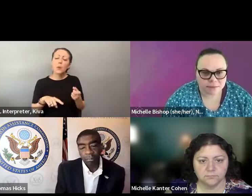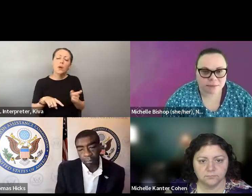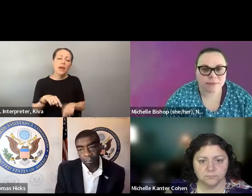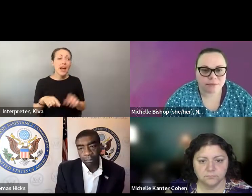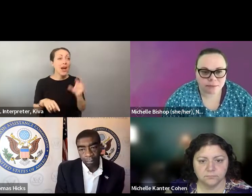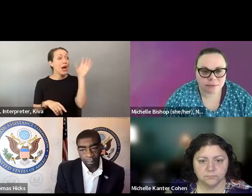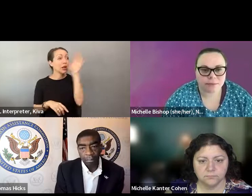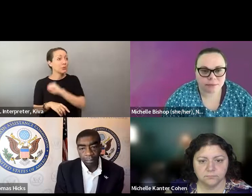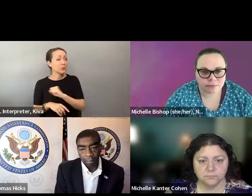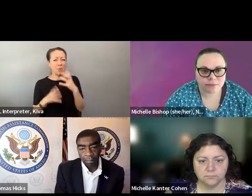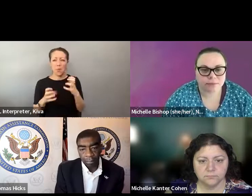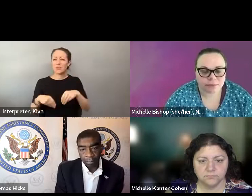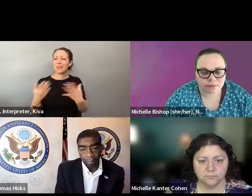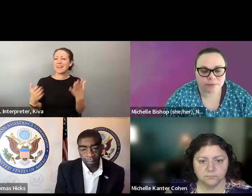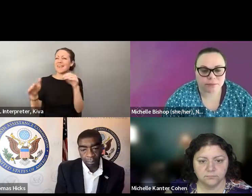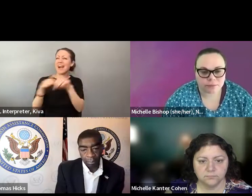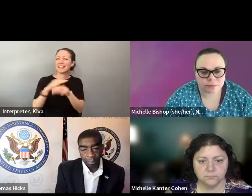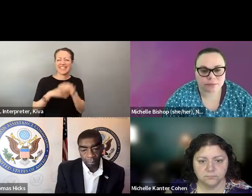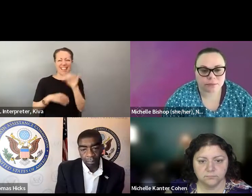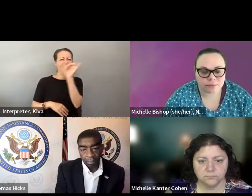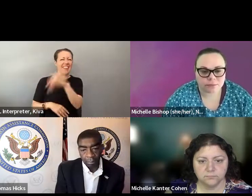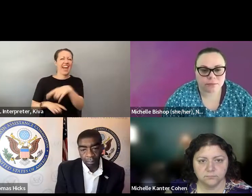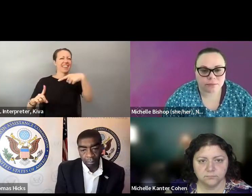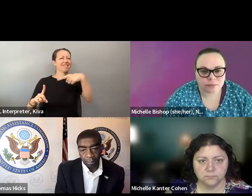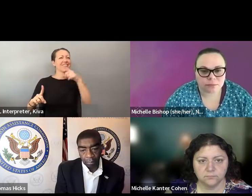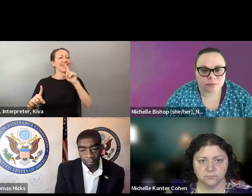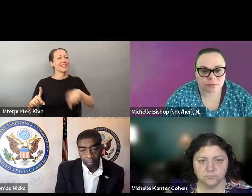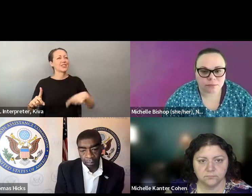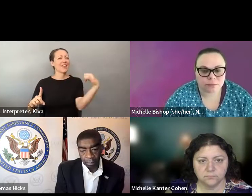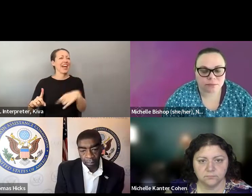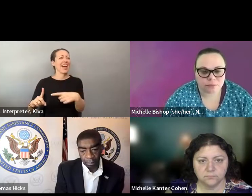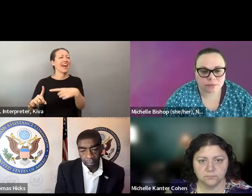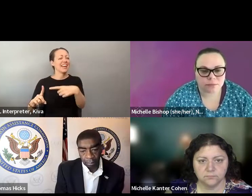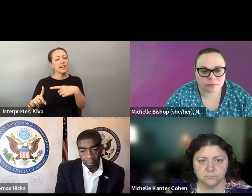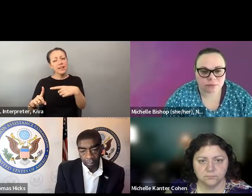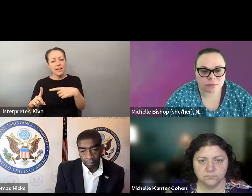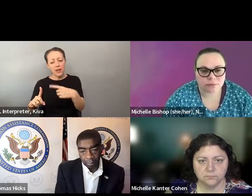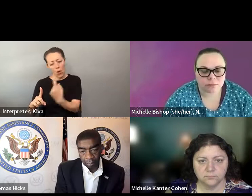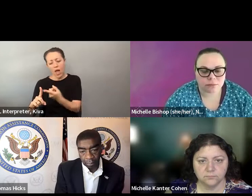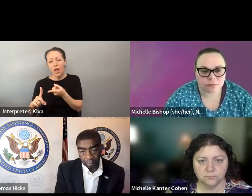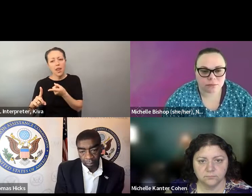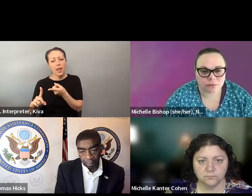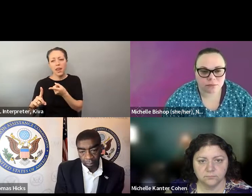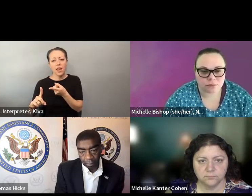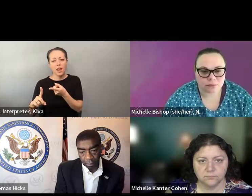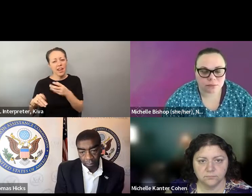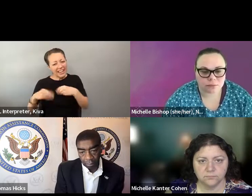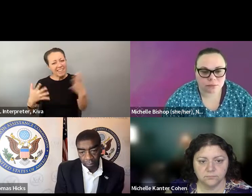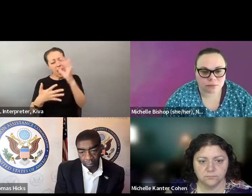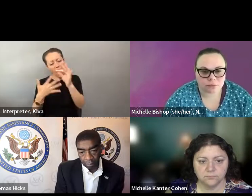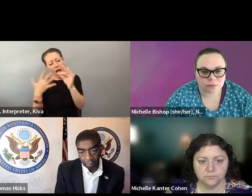conclusion that we draw from that is that there no one size one-size-fits-all for voting for people with disabilities. The more options, the better. The more options there are,